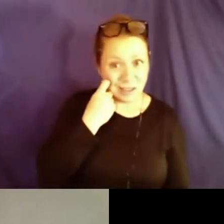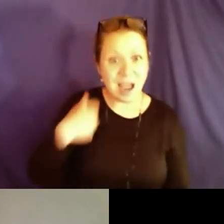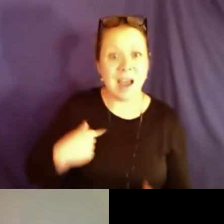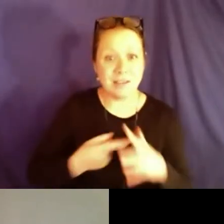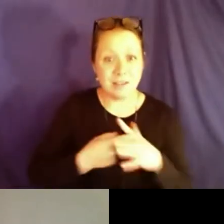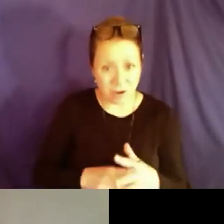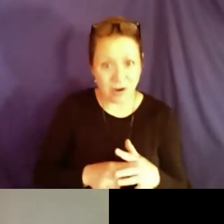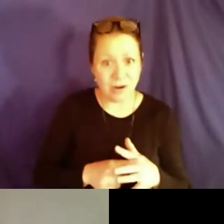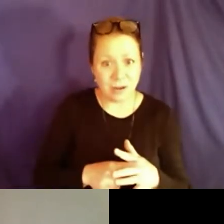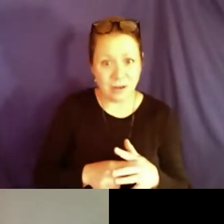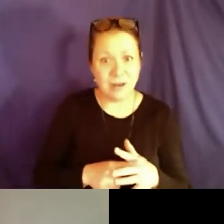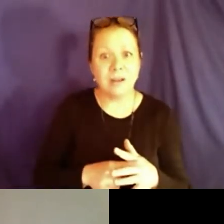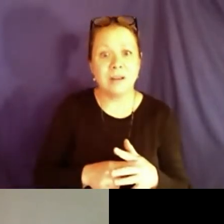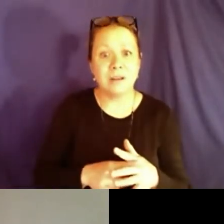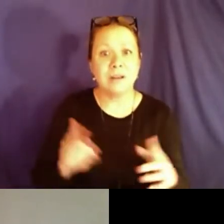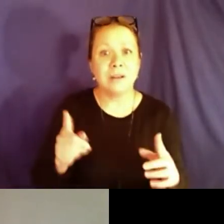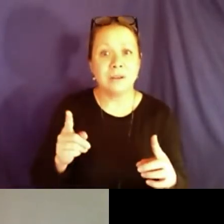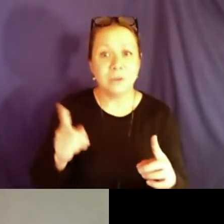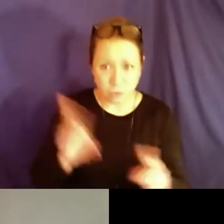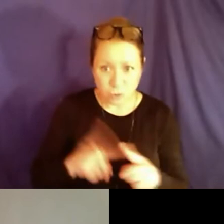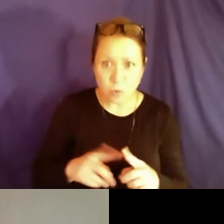injustice they faced and eventually, pretty